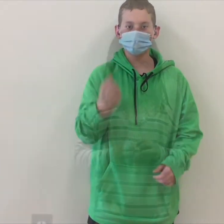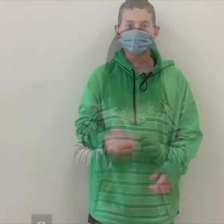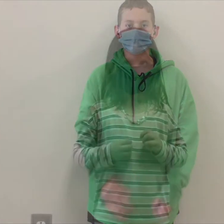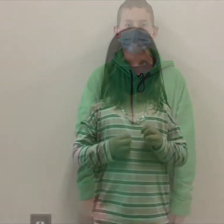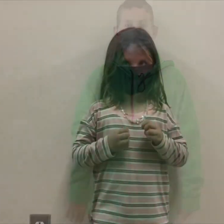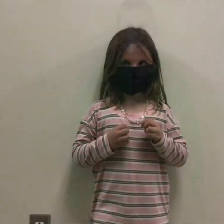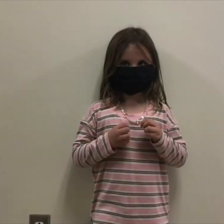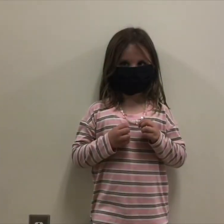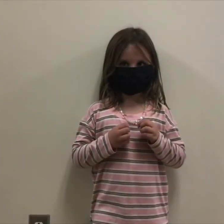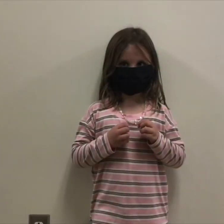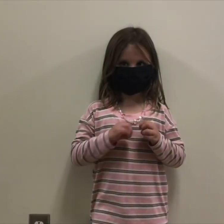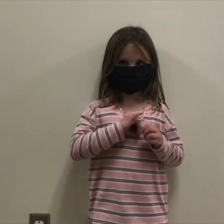Ohio Spartans!